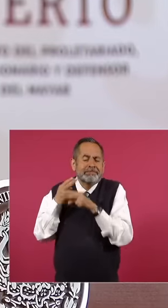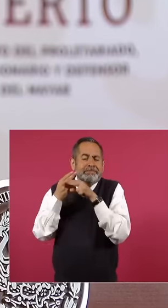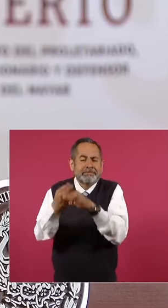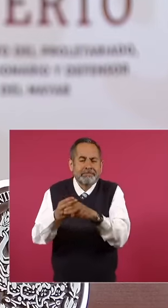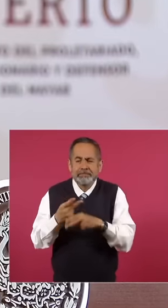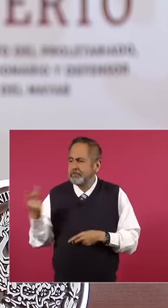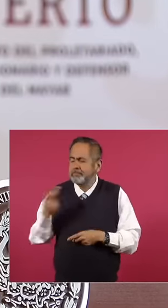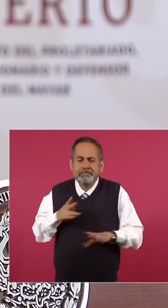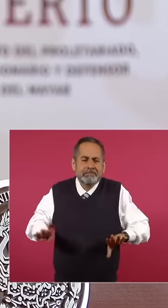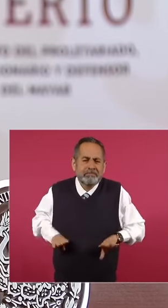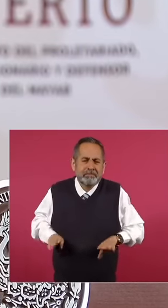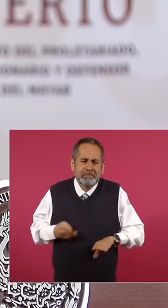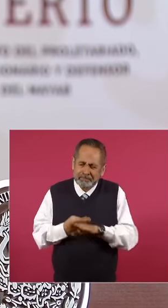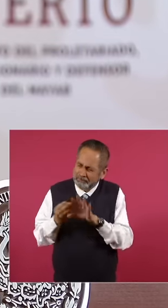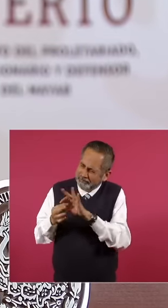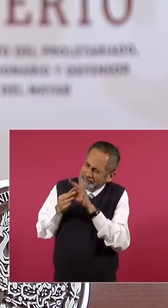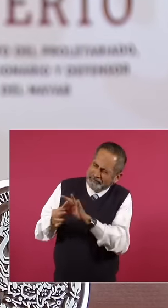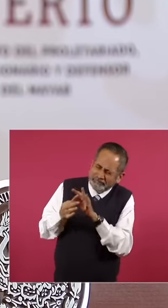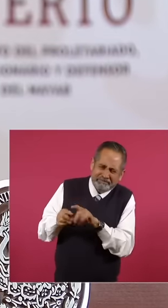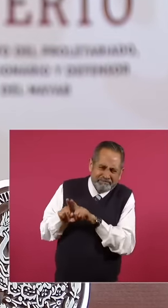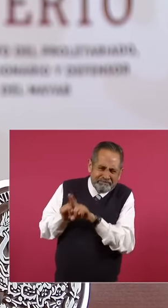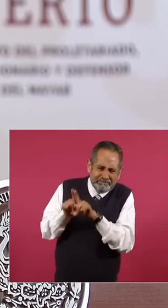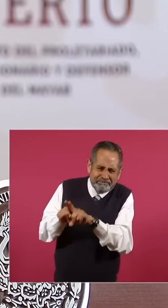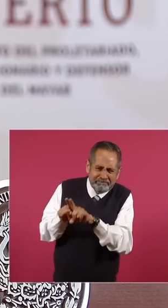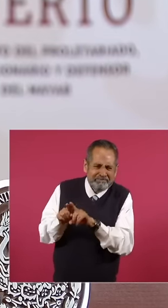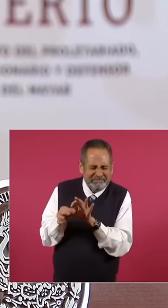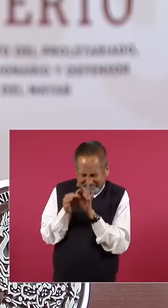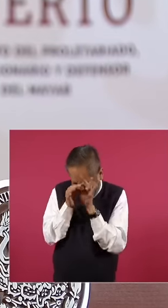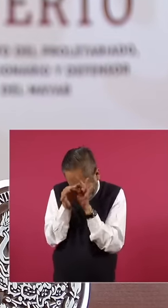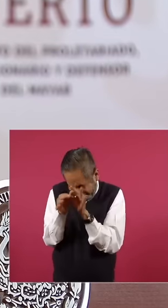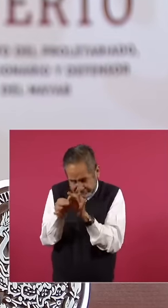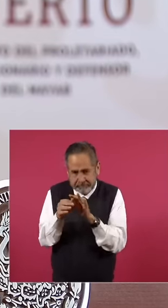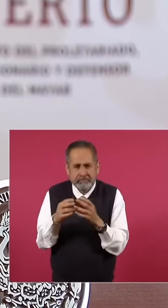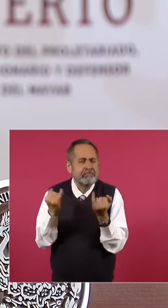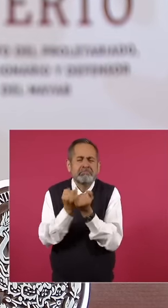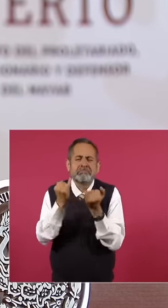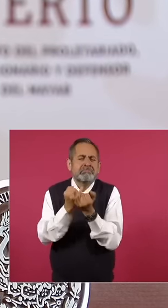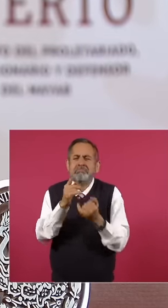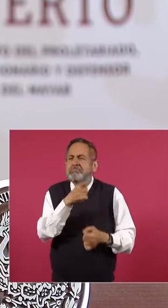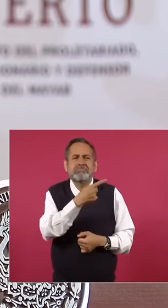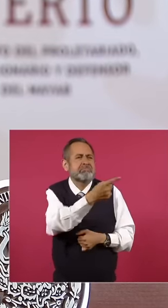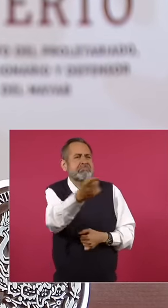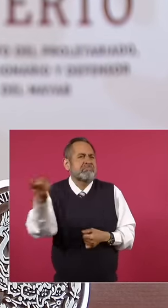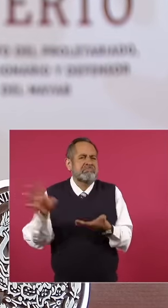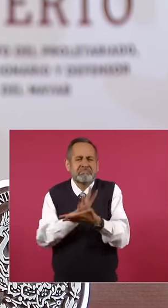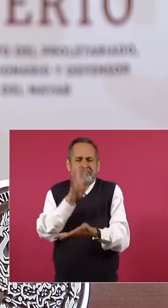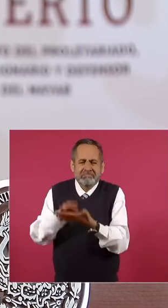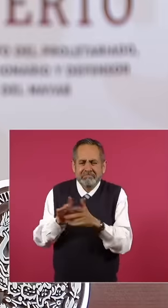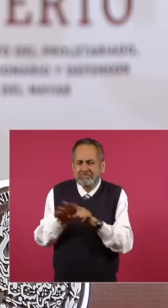I think a very united couple that has been through everything like all marriages in this world, crisis, good,